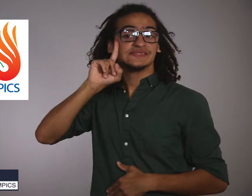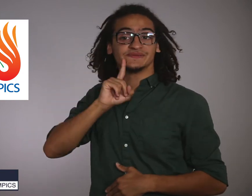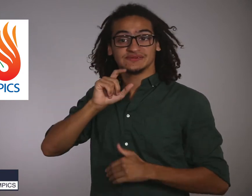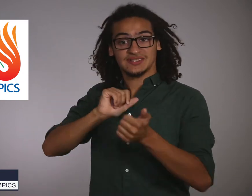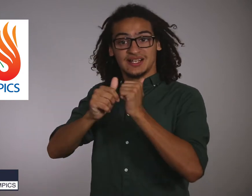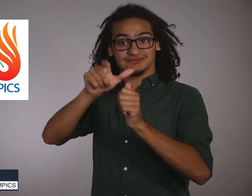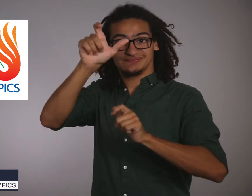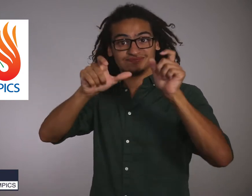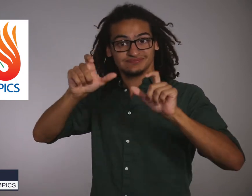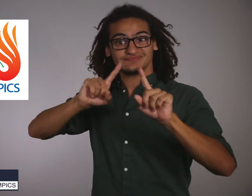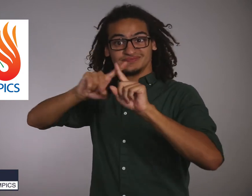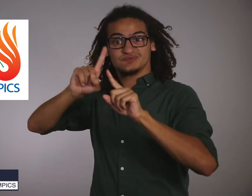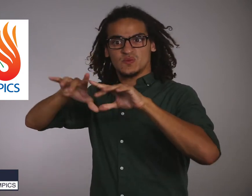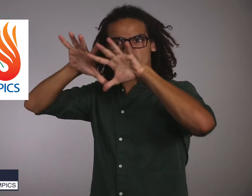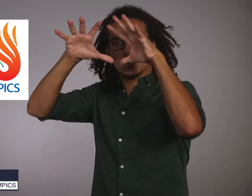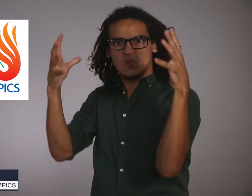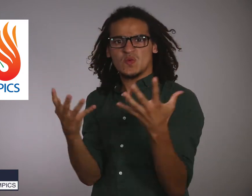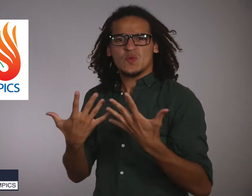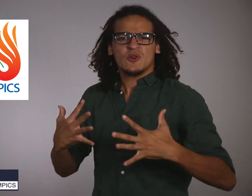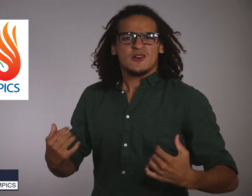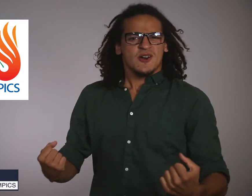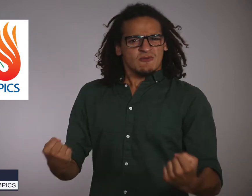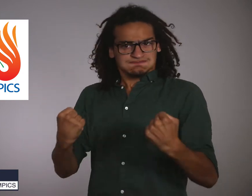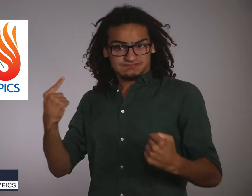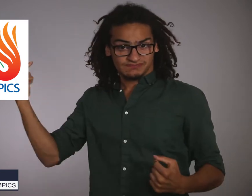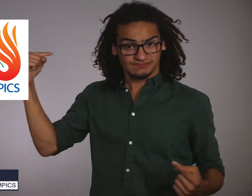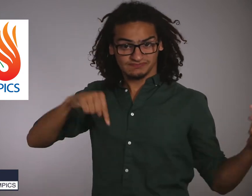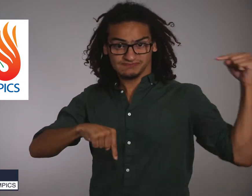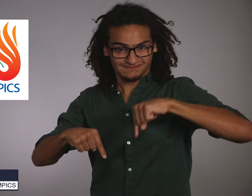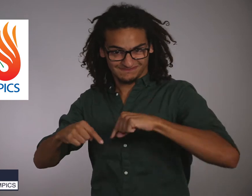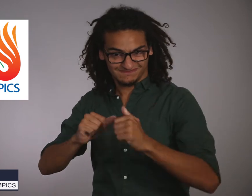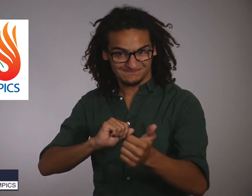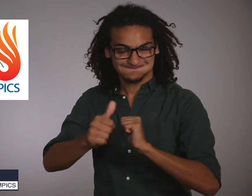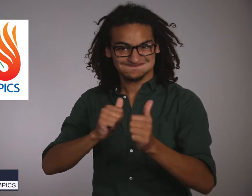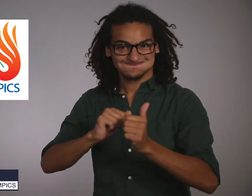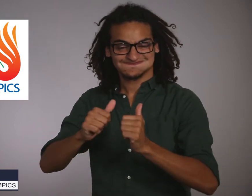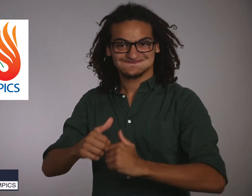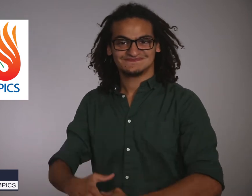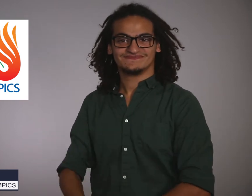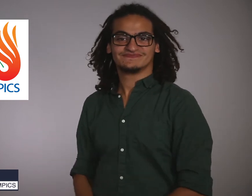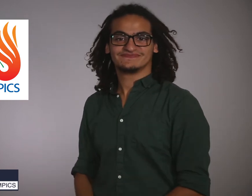where deaf athletes from all over the world compete at an elite level.